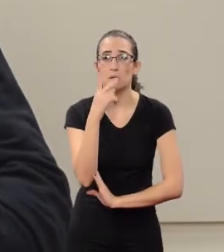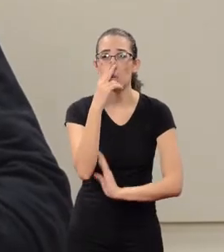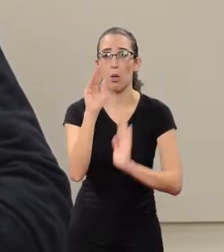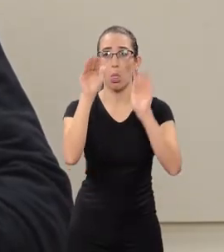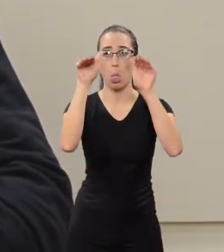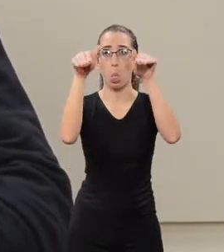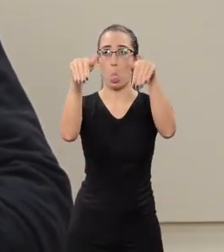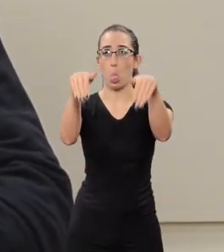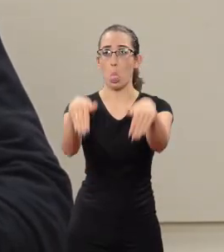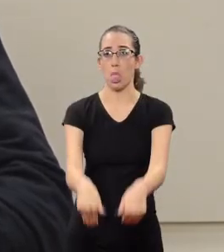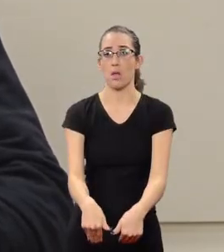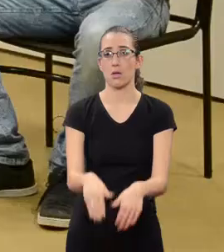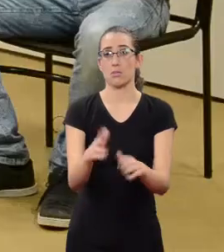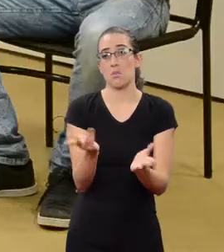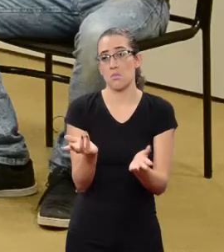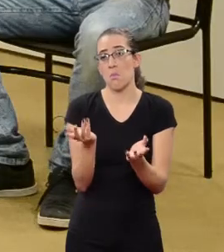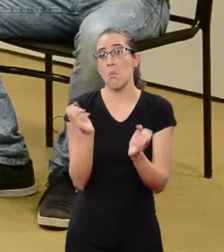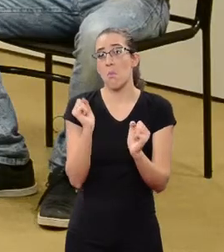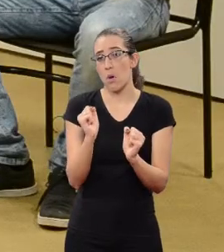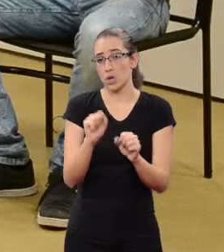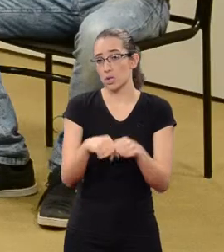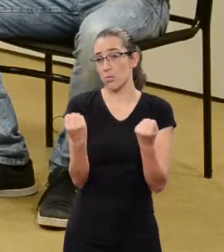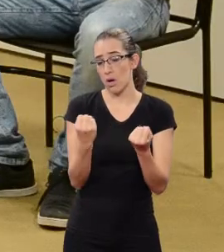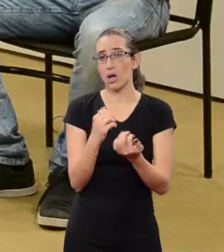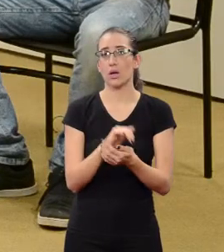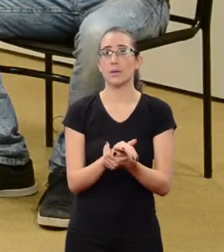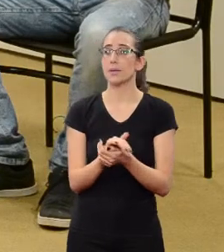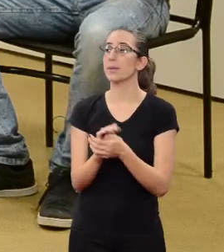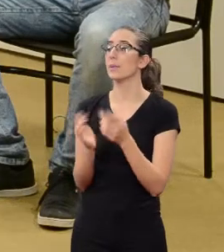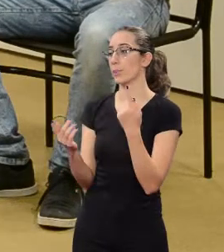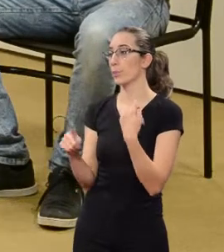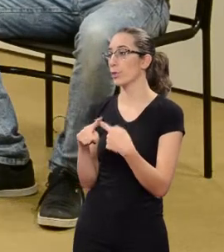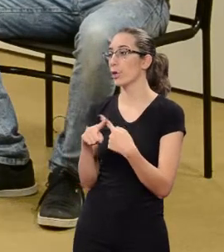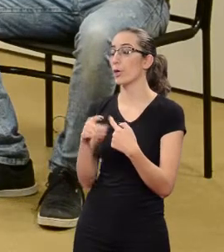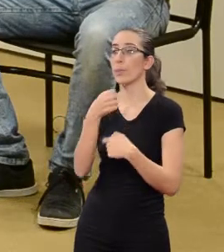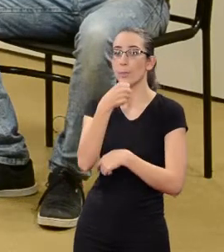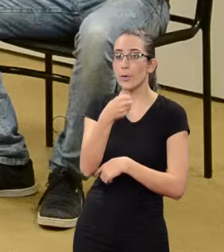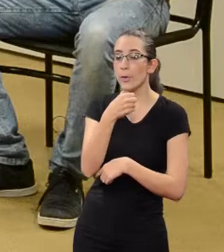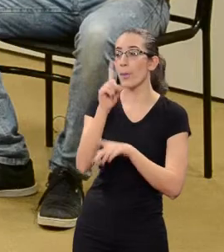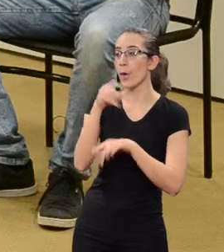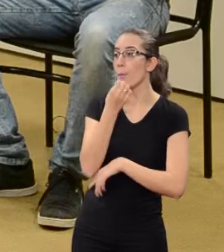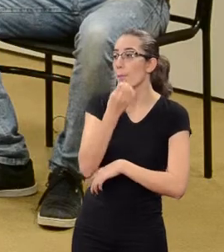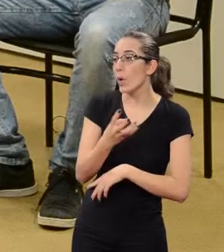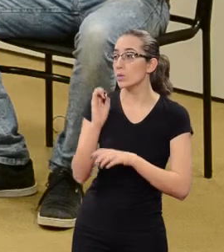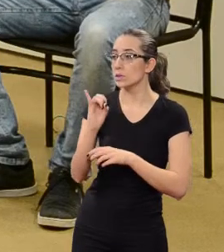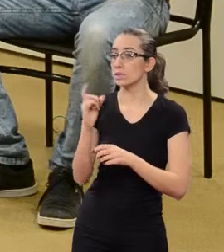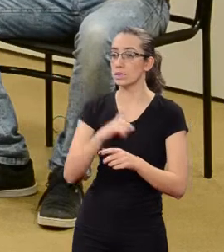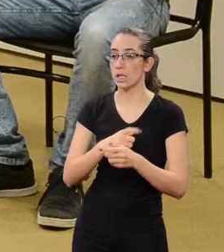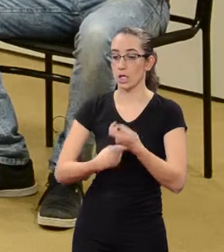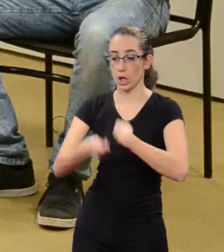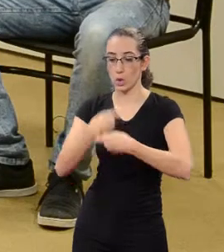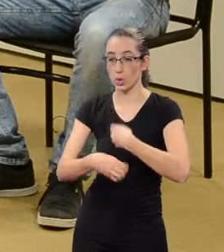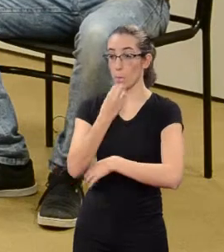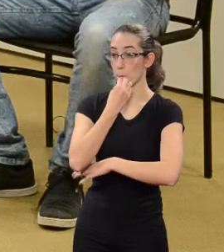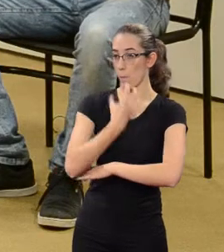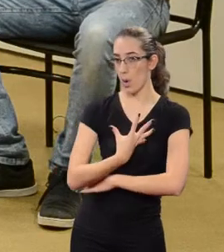And this is connected to the economic issue A good program is the one that provides profit, whatever it is.